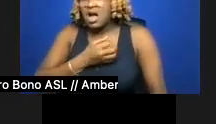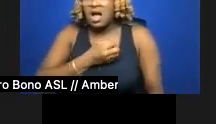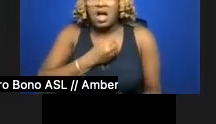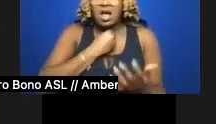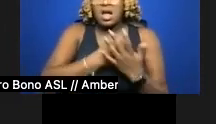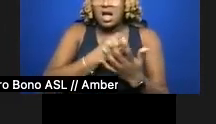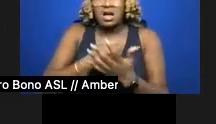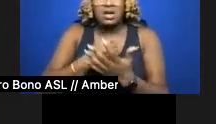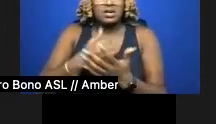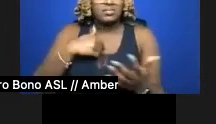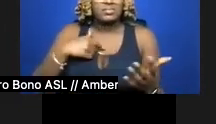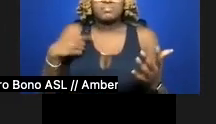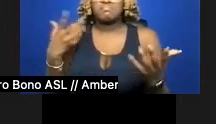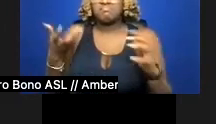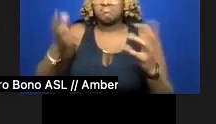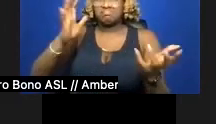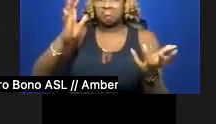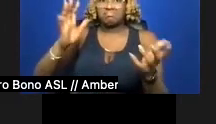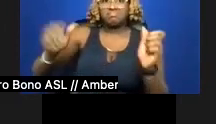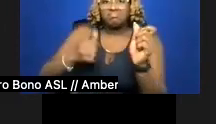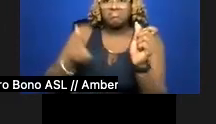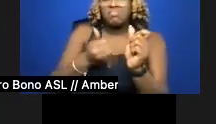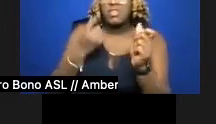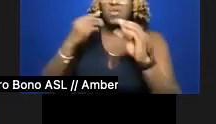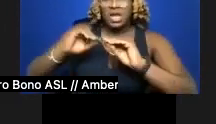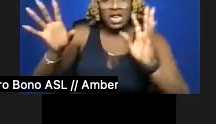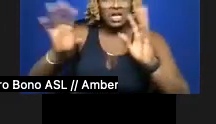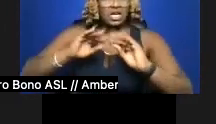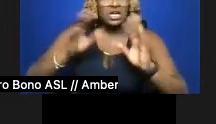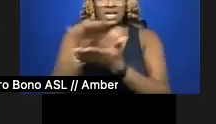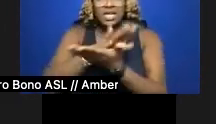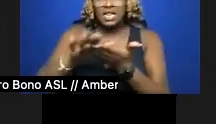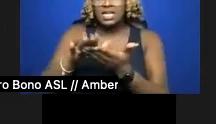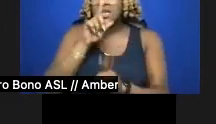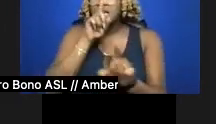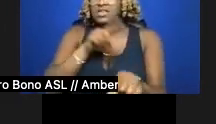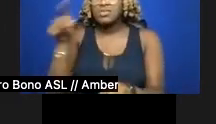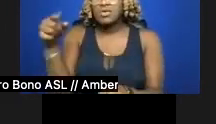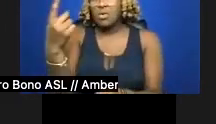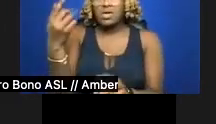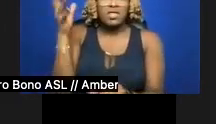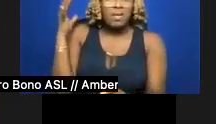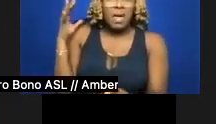for the pursuit of clarity, a clean answer only the past can provide. Today, I'm found